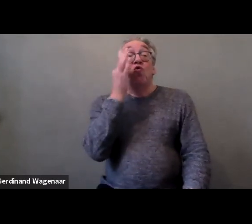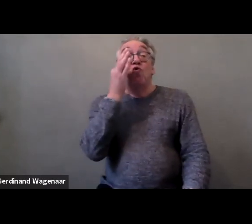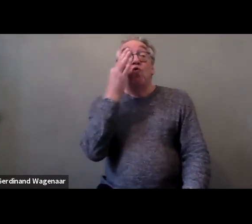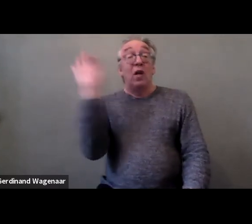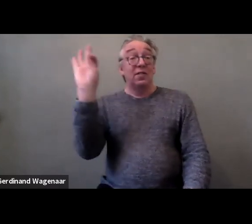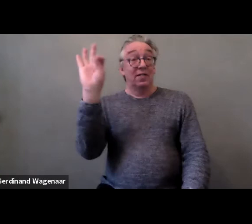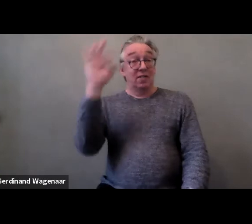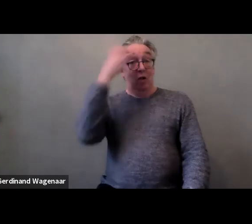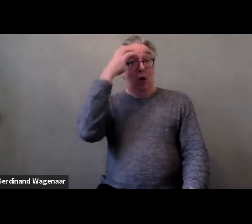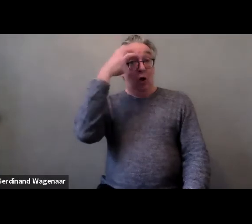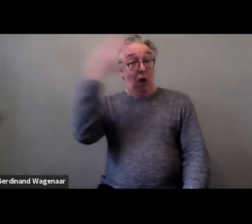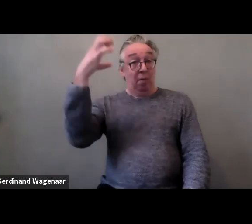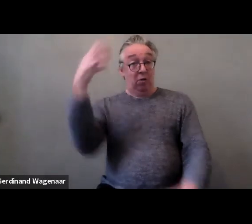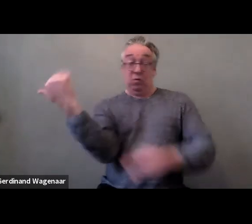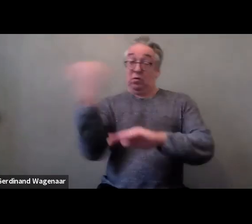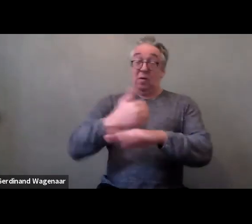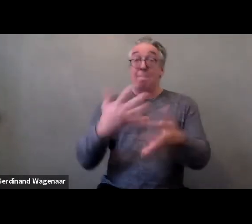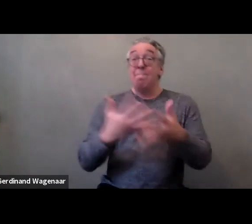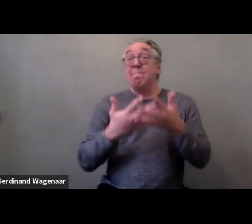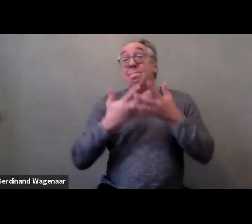so that women could report violence.